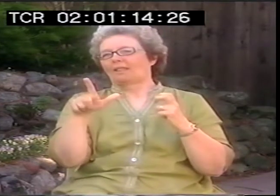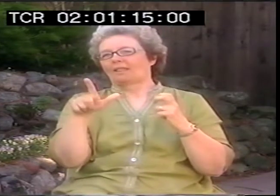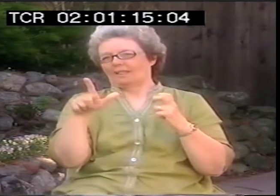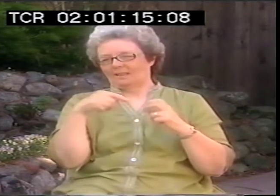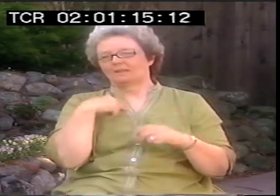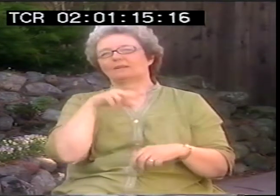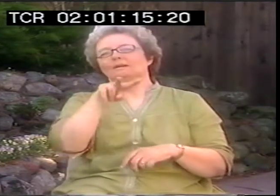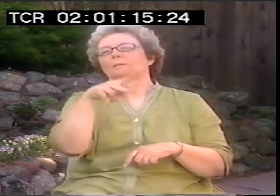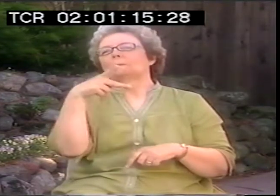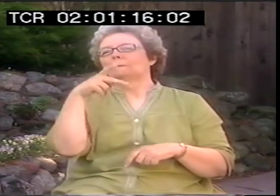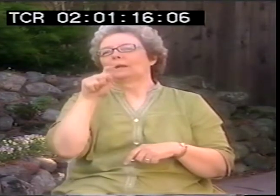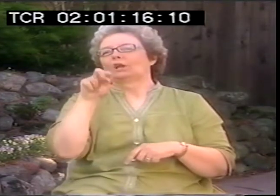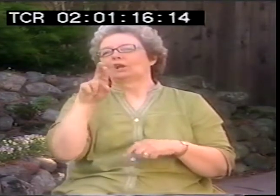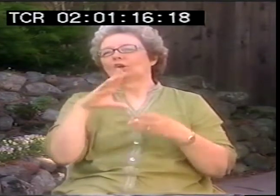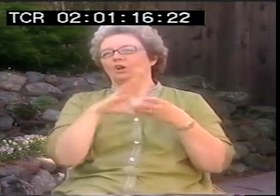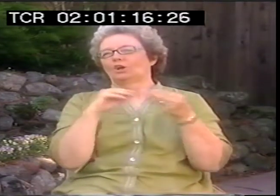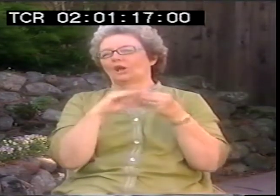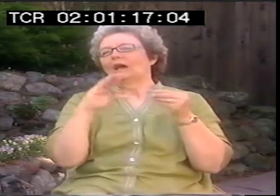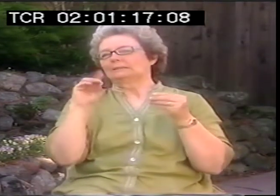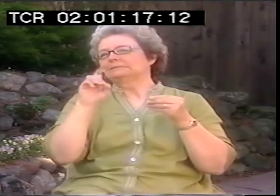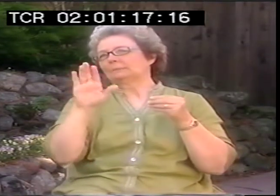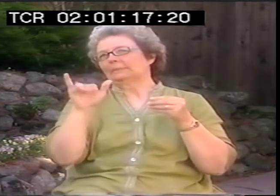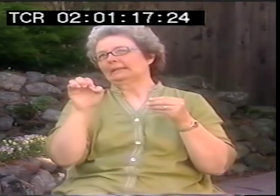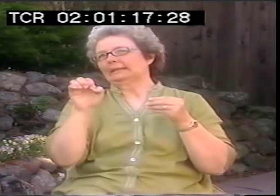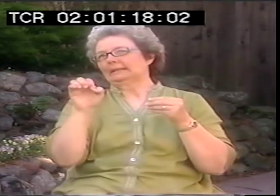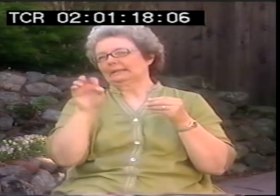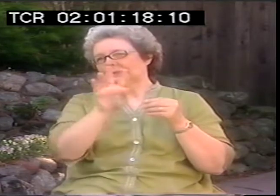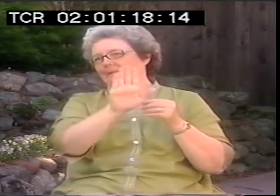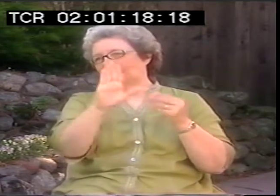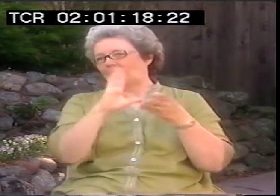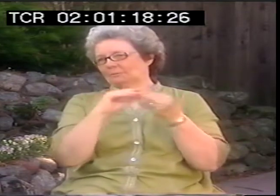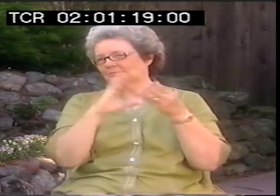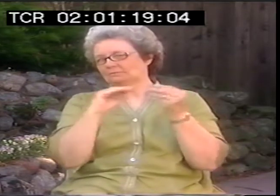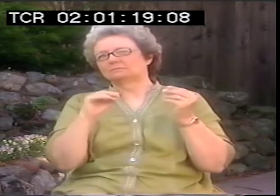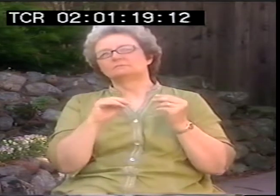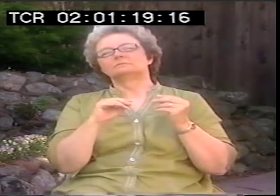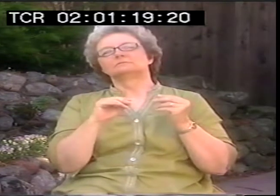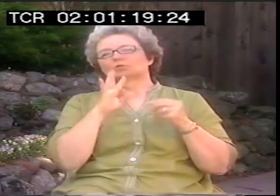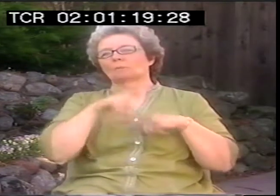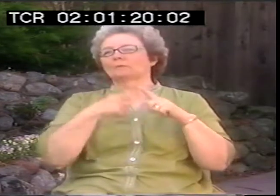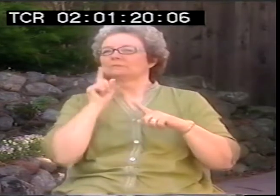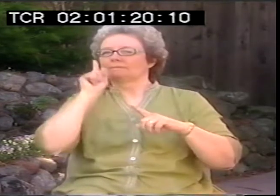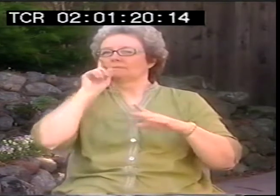one of the interesting things about it was the panel, Peter and Debbie, their comments.